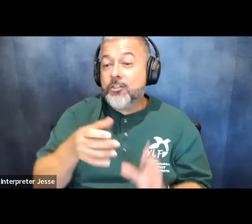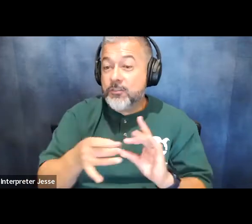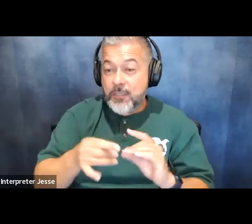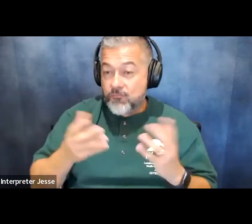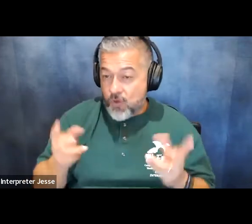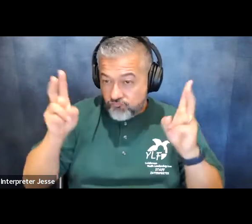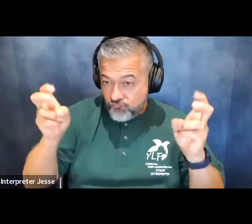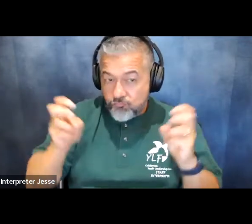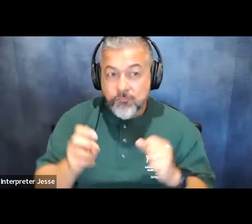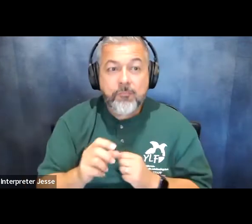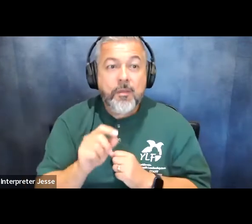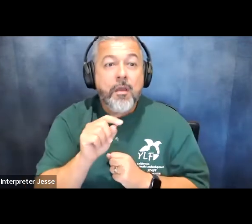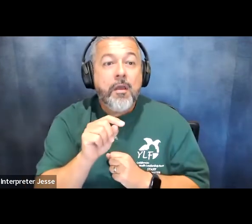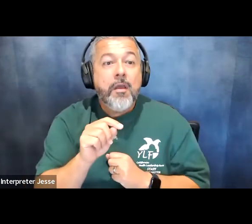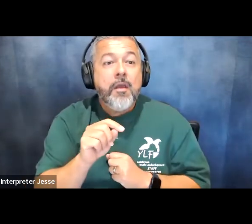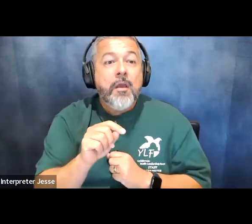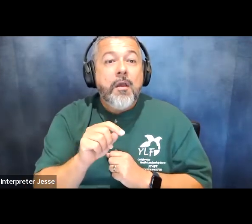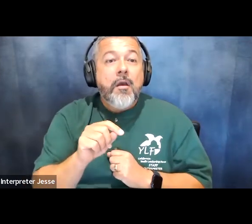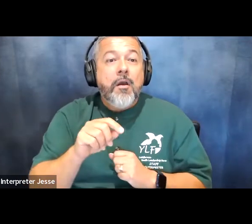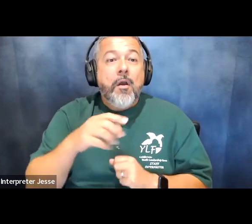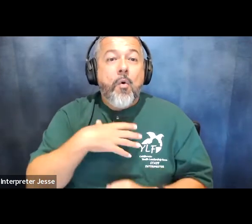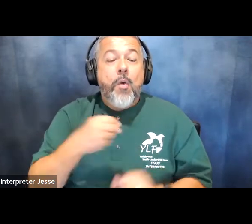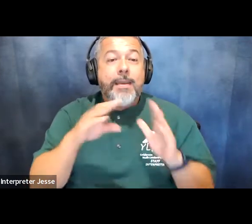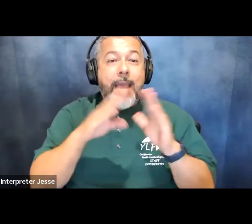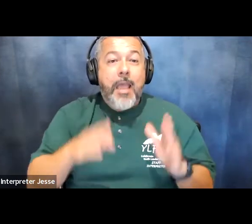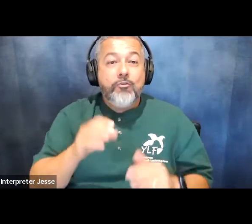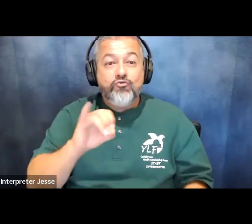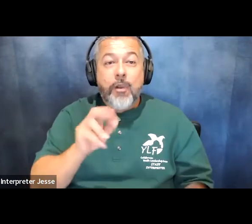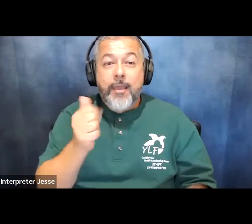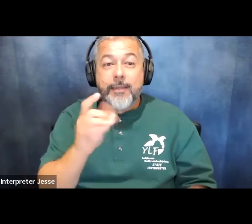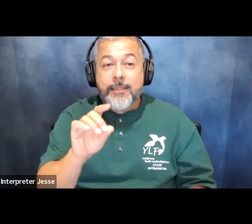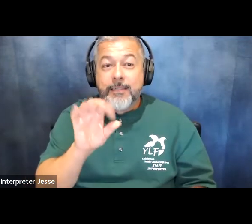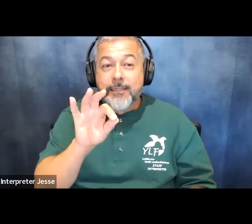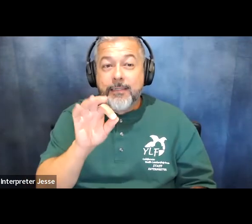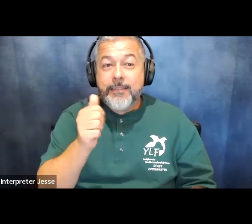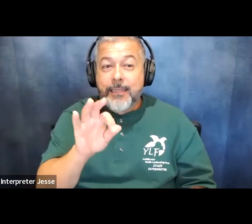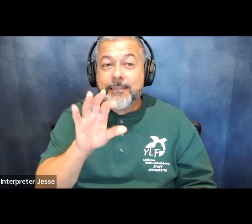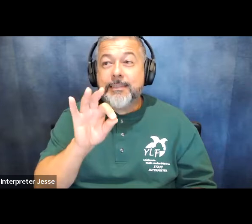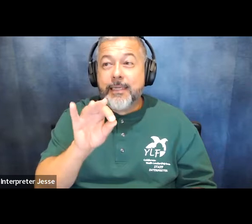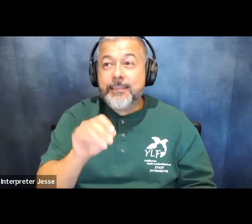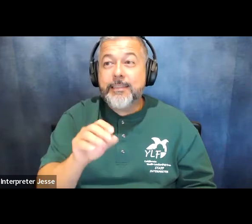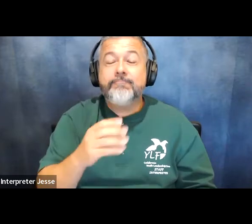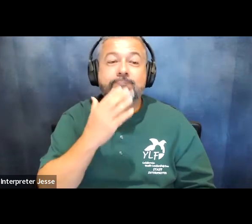the white house july 18 1990 dear friend on behalf of the president